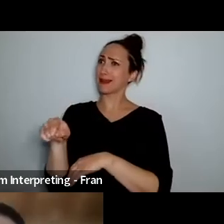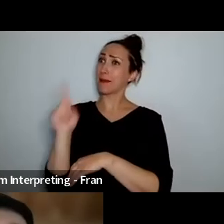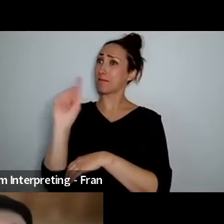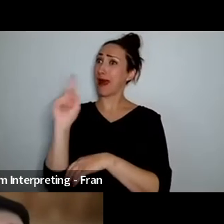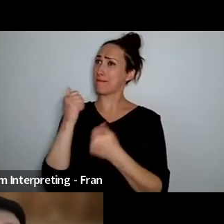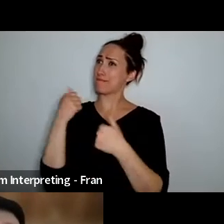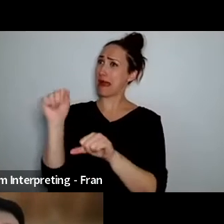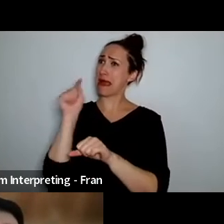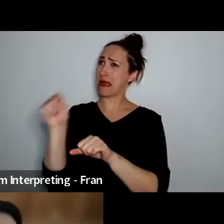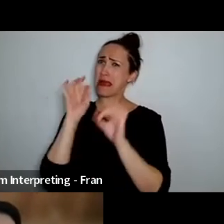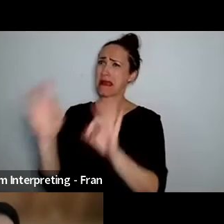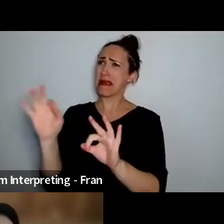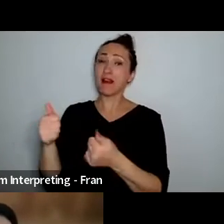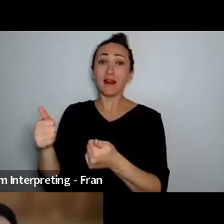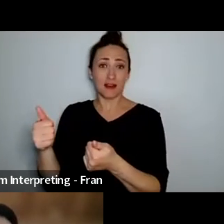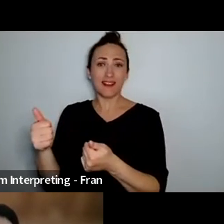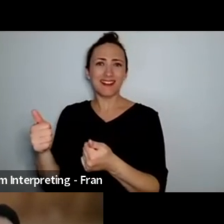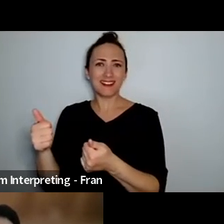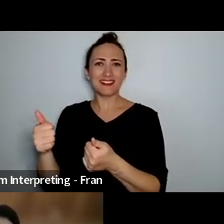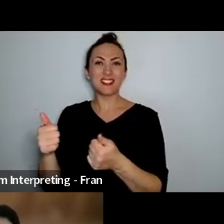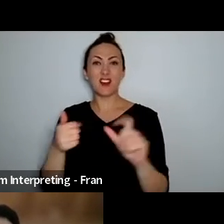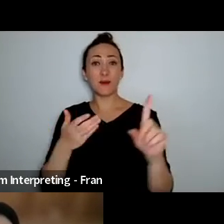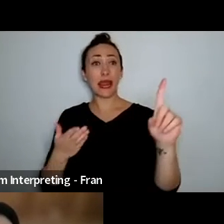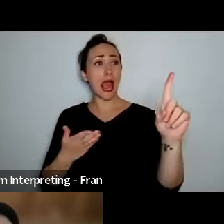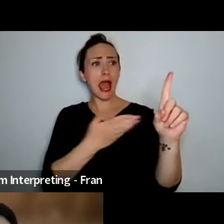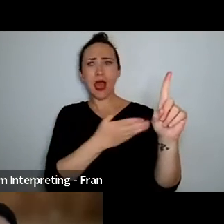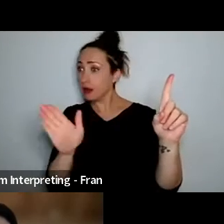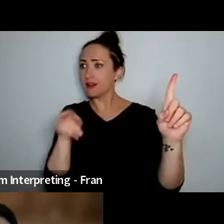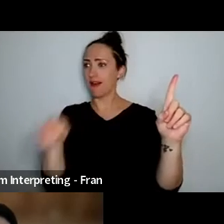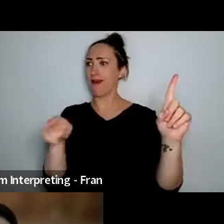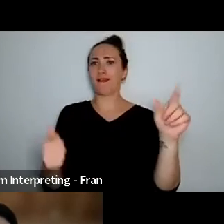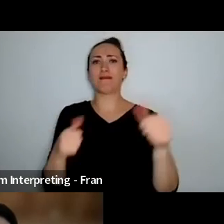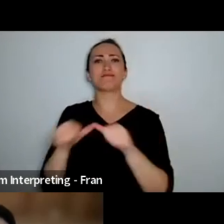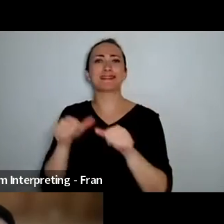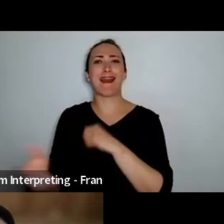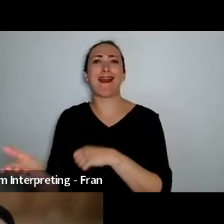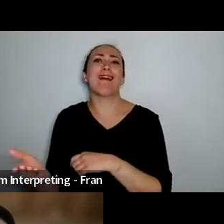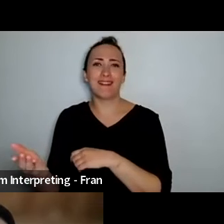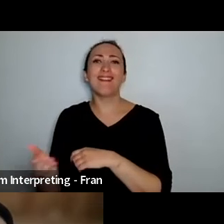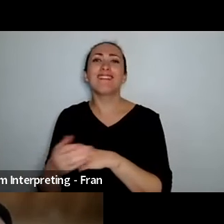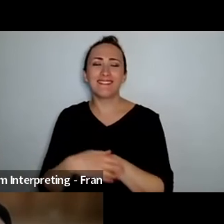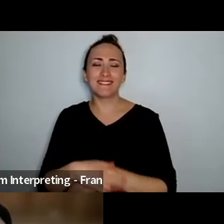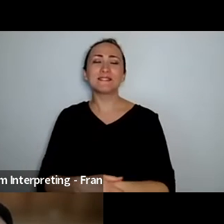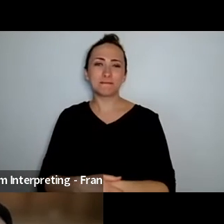boom it went this other direction but in a more better and interesting way yeah so so yeah I think